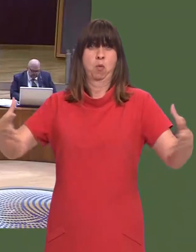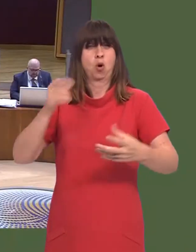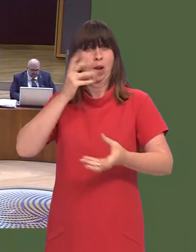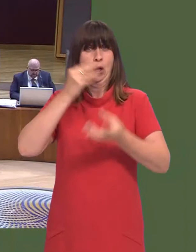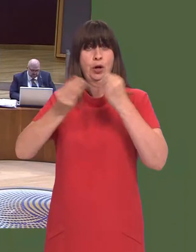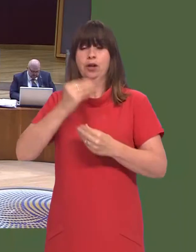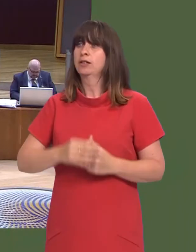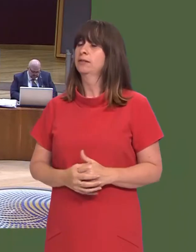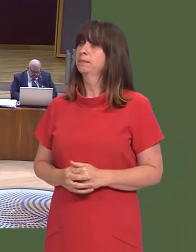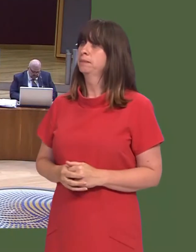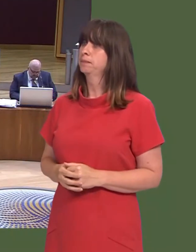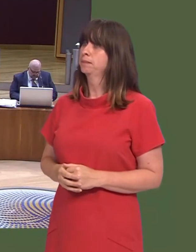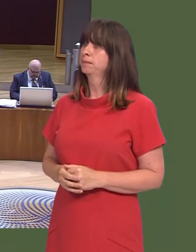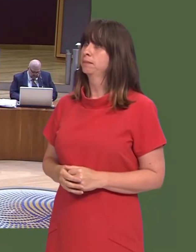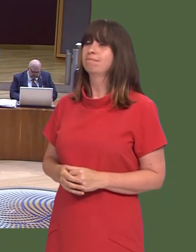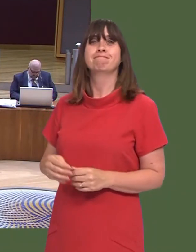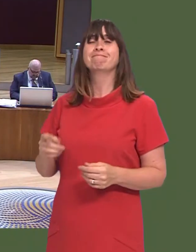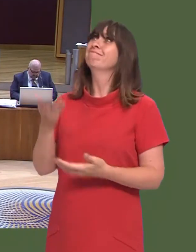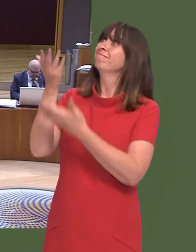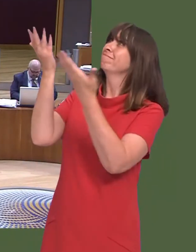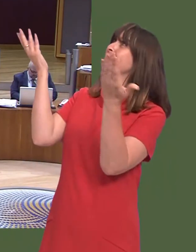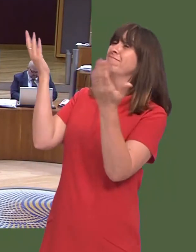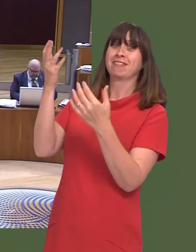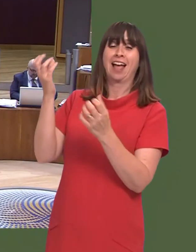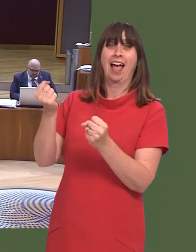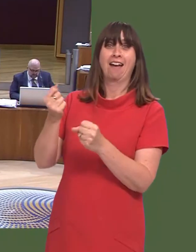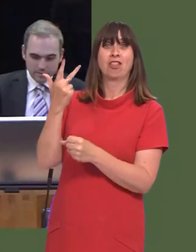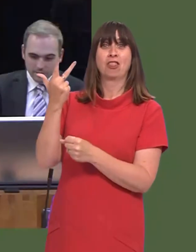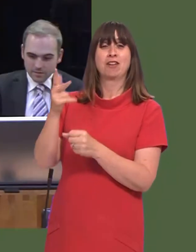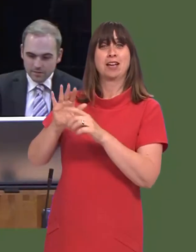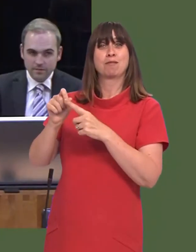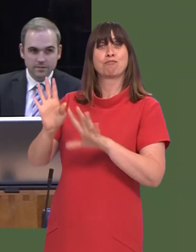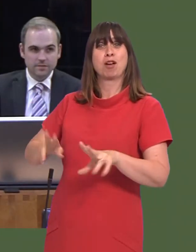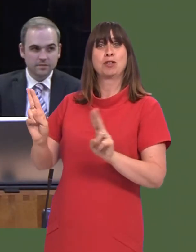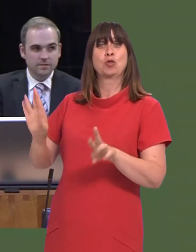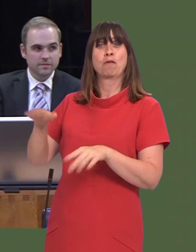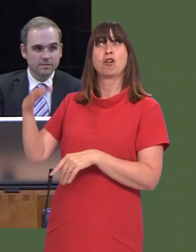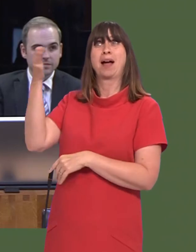Rhun ap Iorwerth: It's been a pleasure to welcome pupils from three primary schools